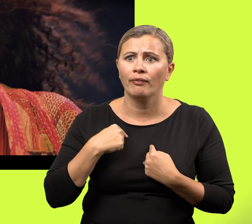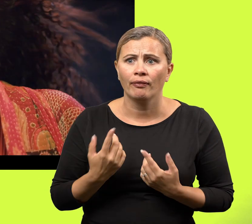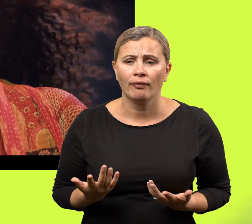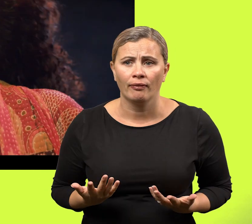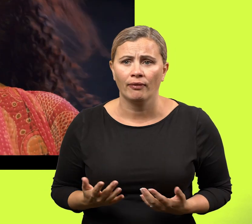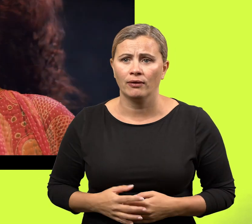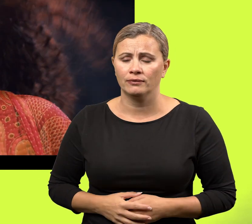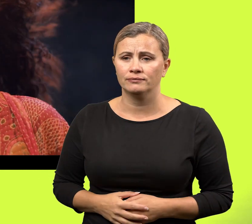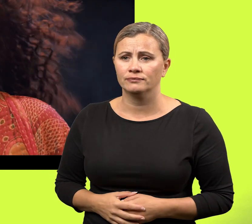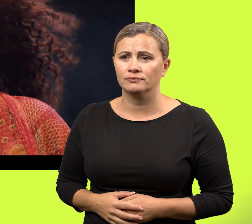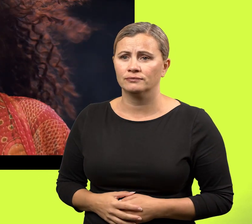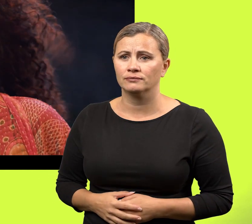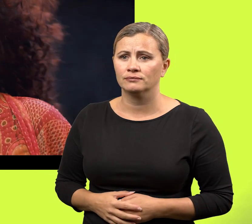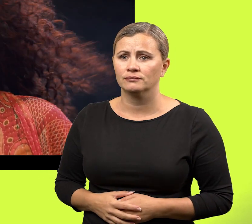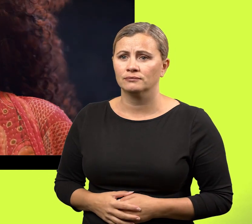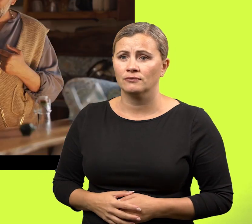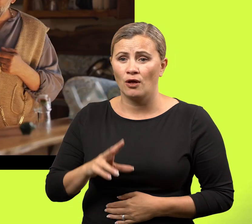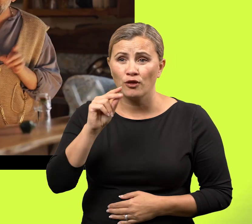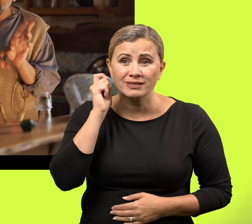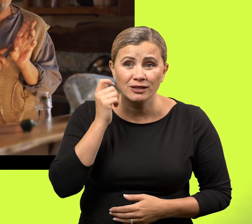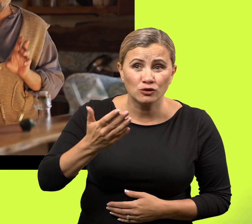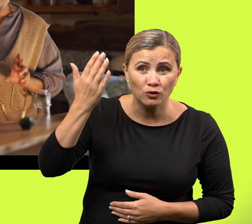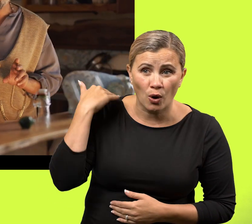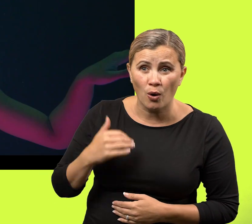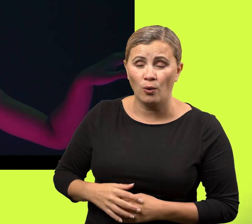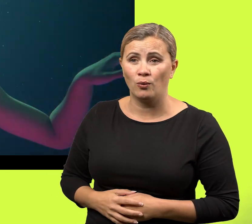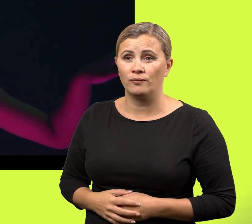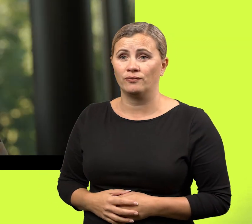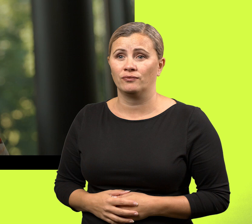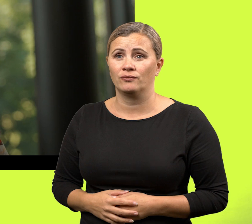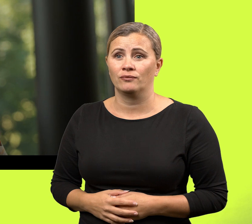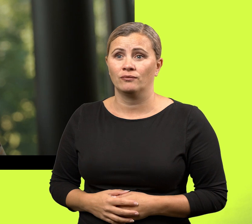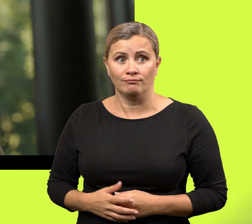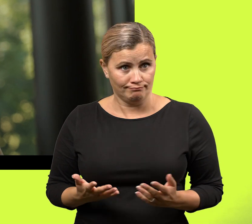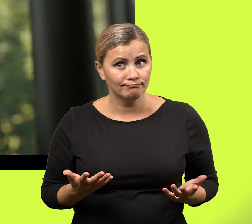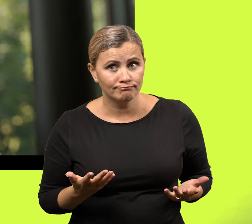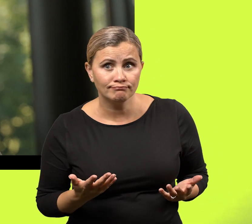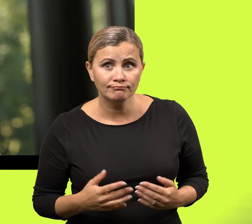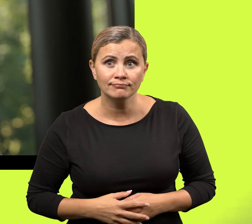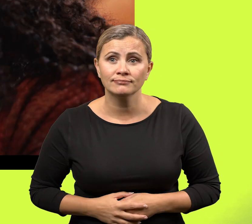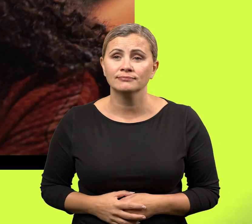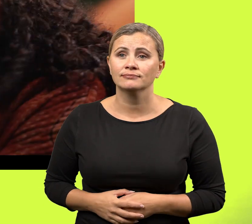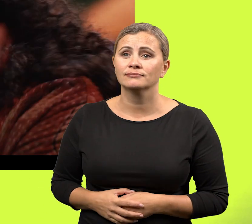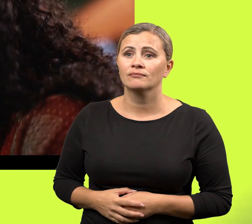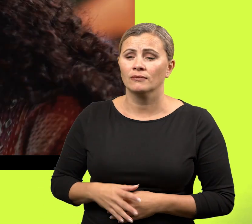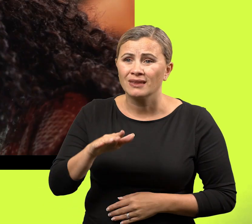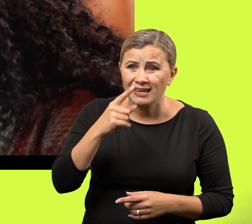us and 30 years ago. Hell yes. Nan, can you hear me?